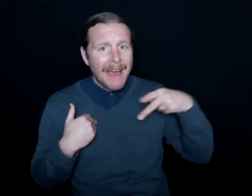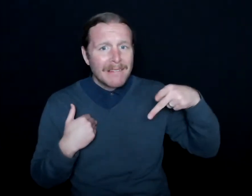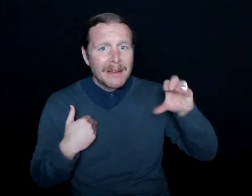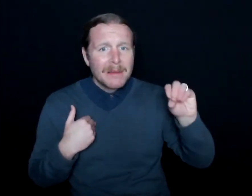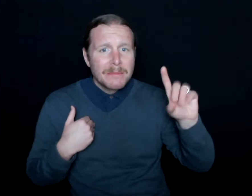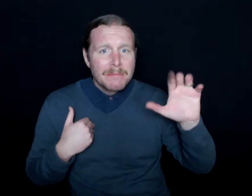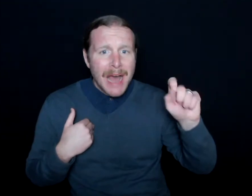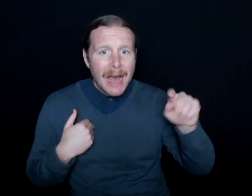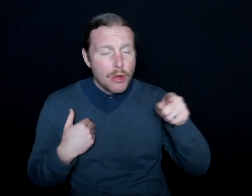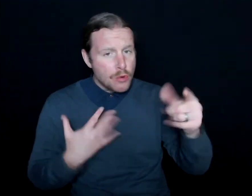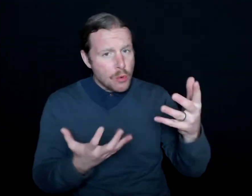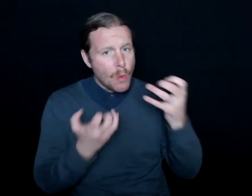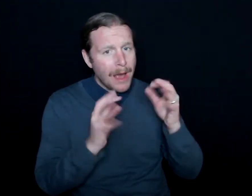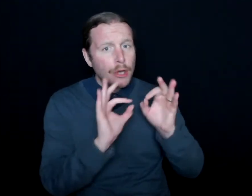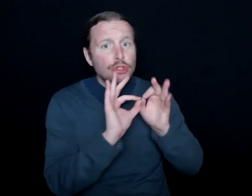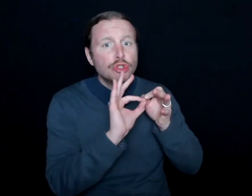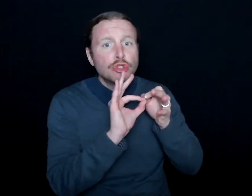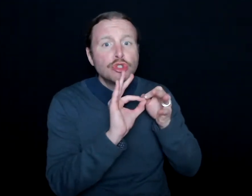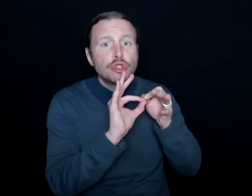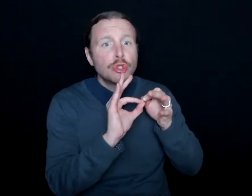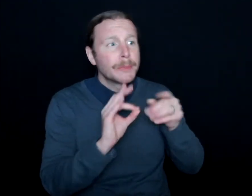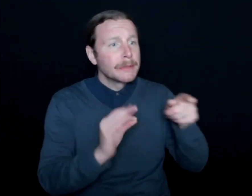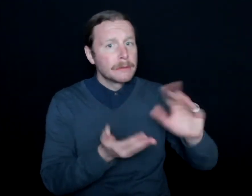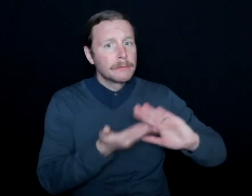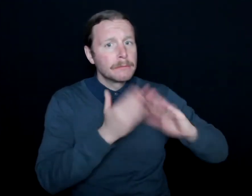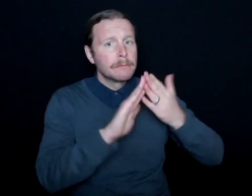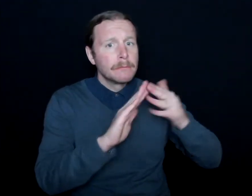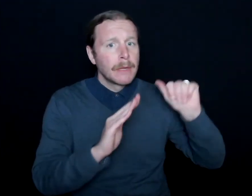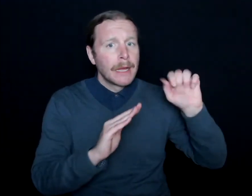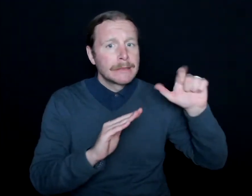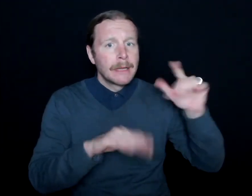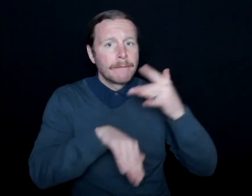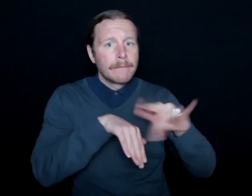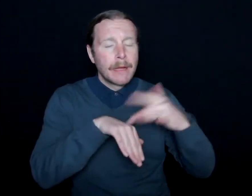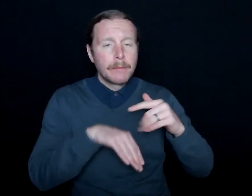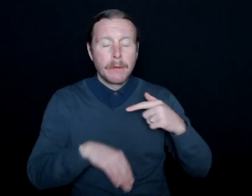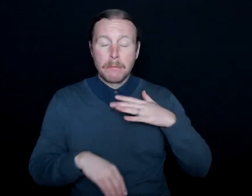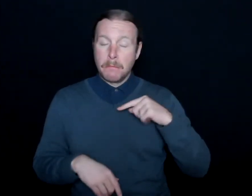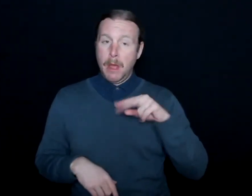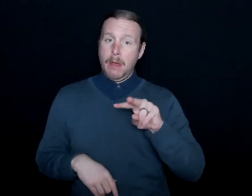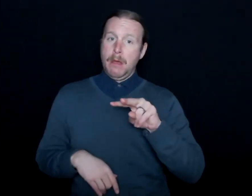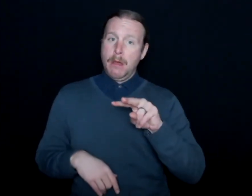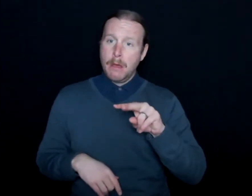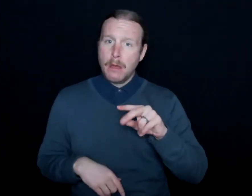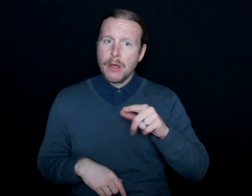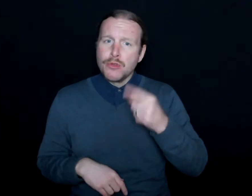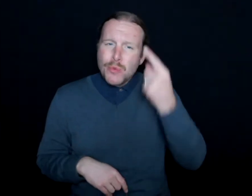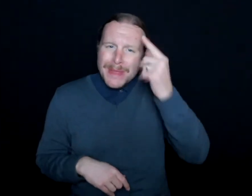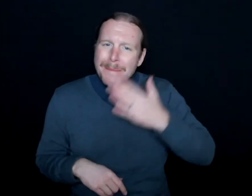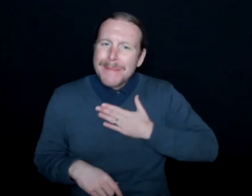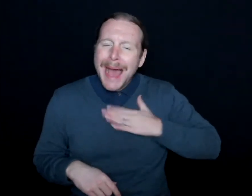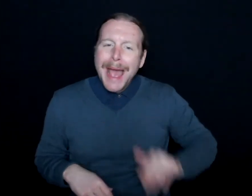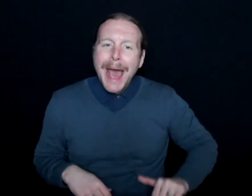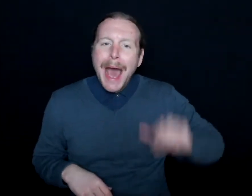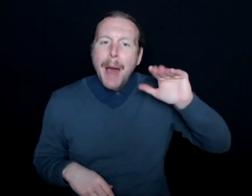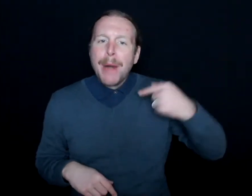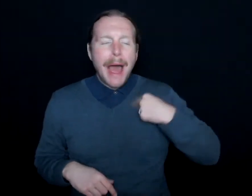Would you ever want to do this in American Sign Language? And my upbringing-- you would think that that would be automatic, where I'd be like, oh yeah,